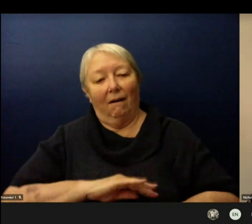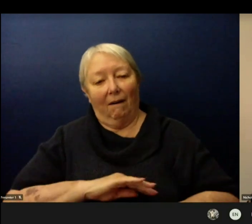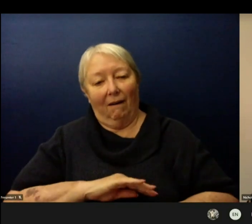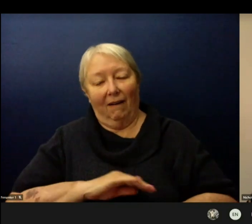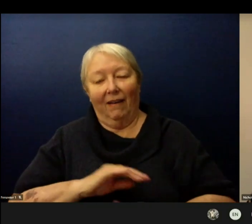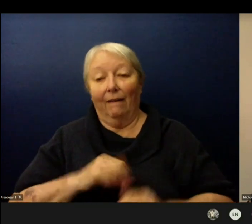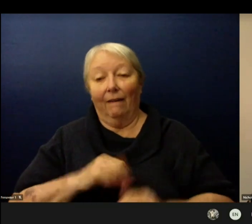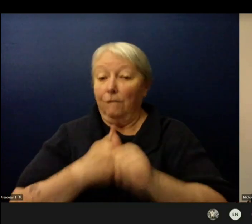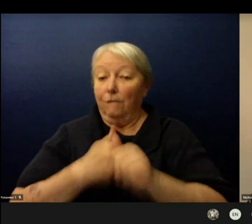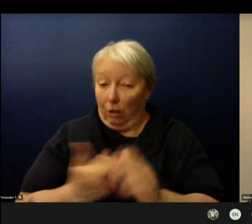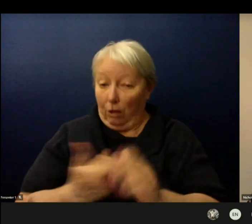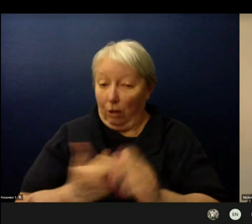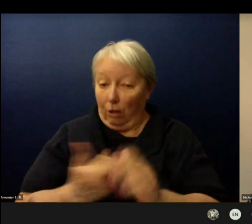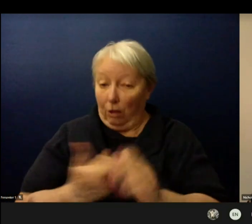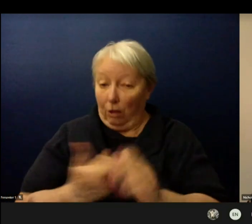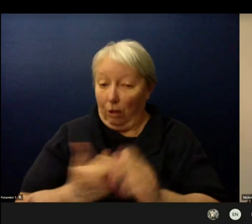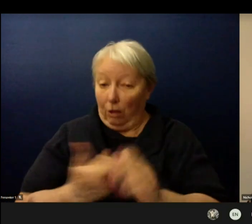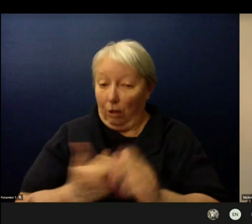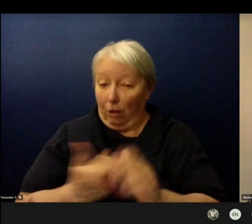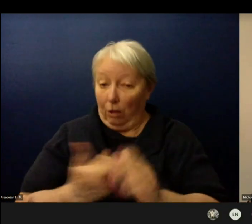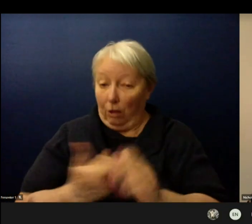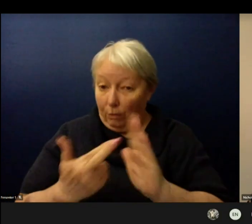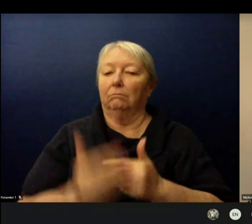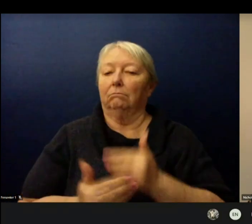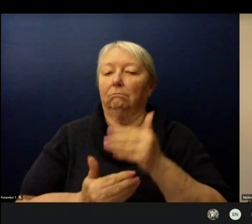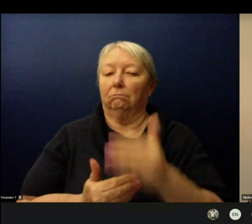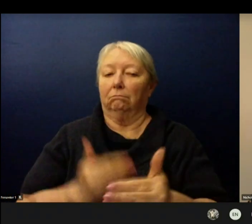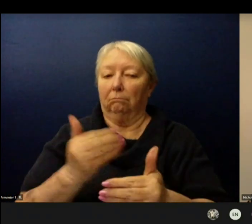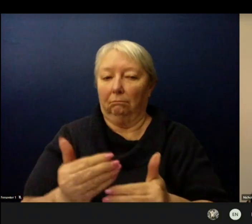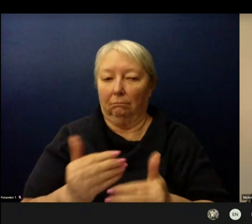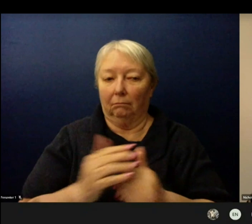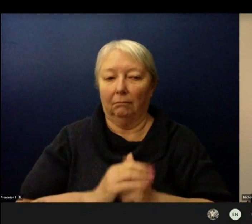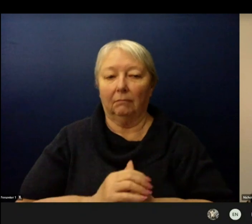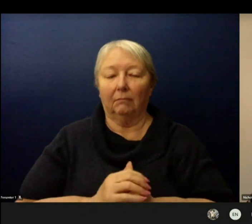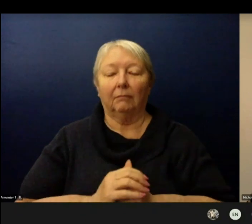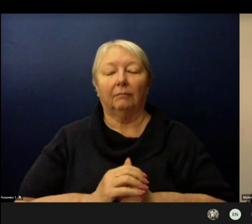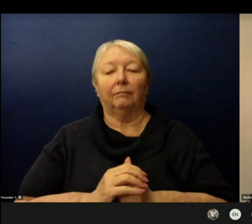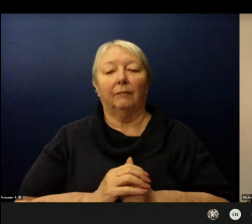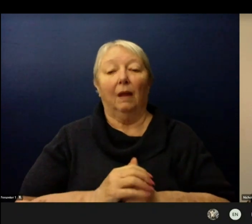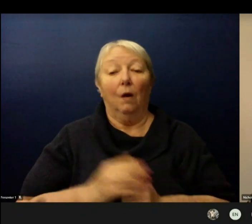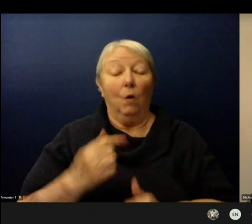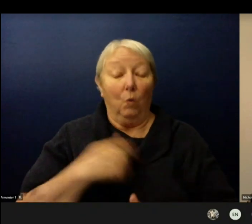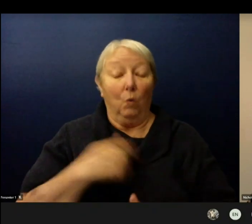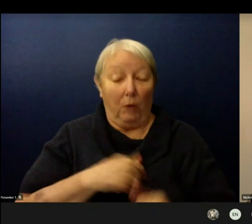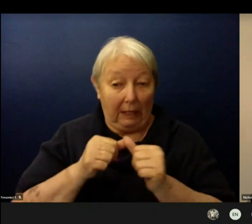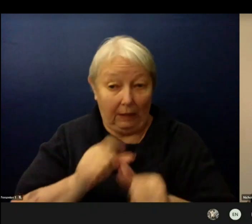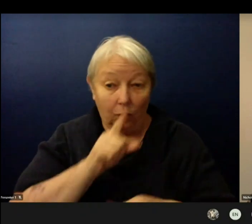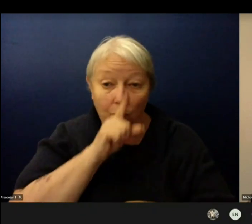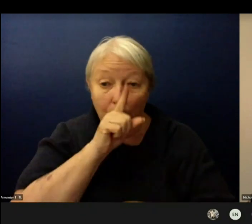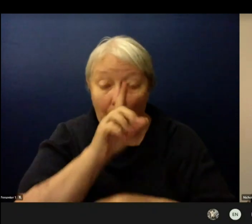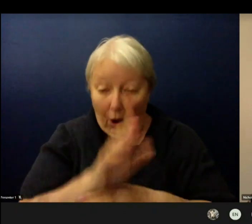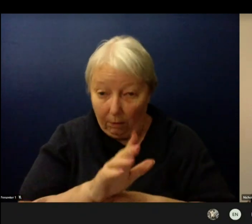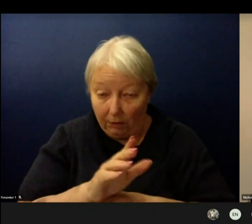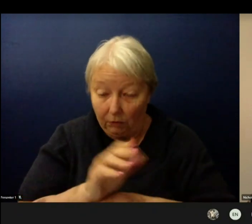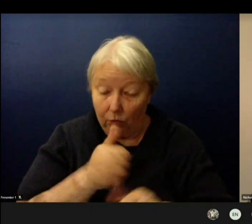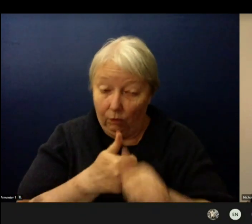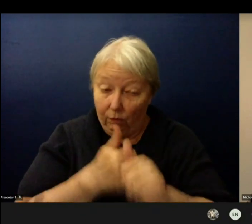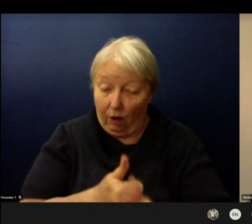Our way forward is with a continued commitment to adhering to the health and safety protocols across all grade levels.